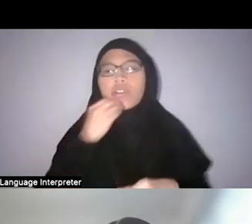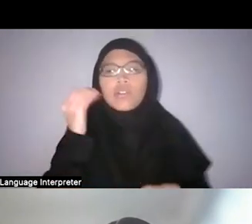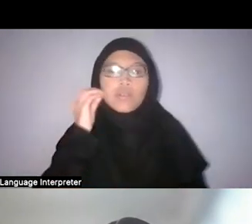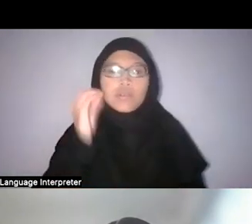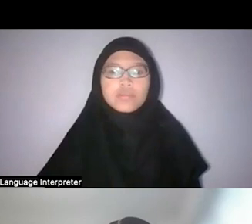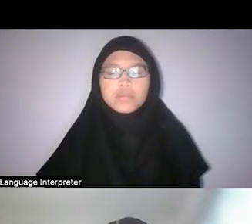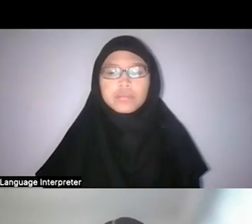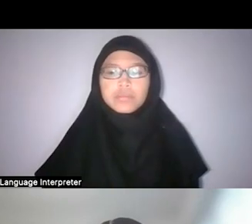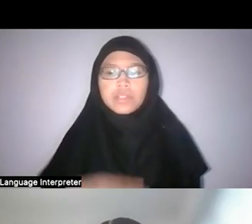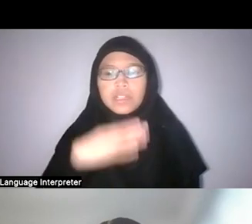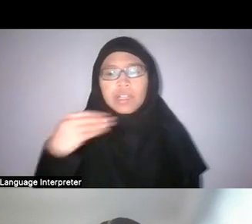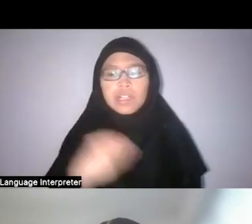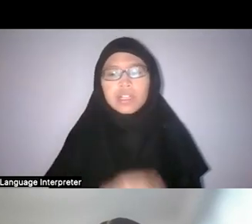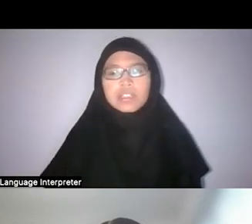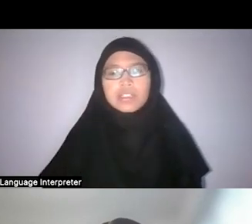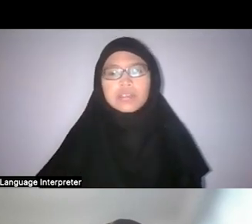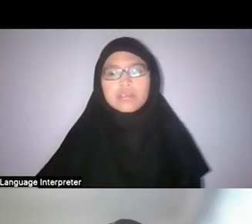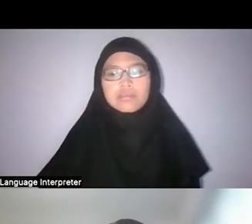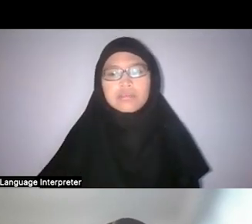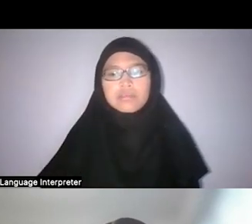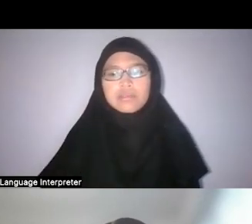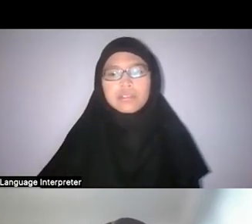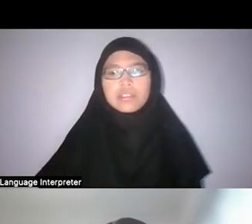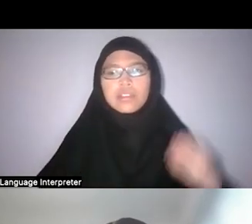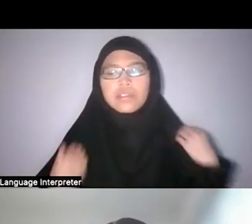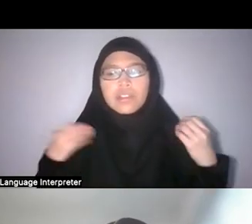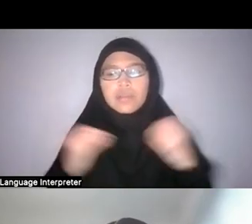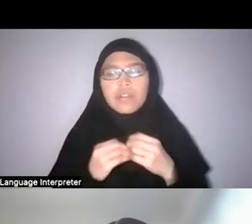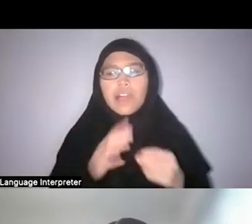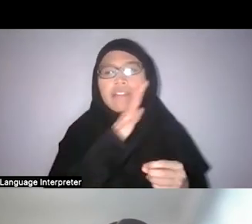And also, there are more and more farm-to-table cuisines,